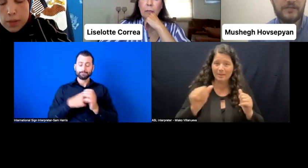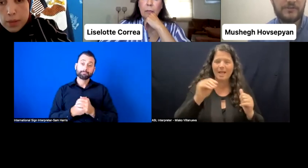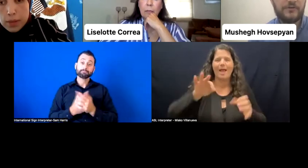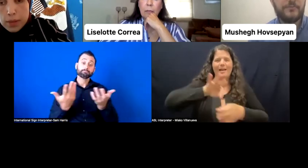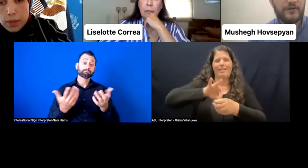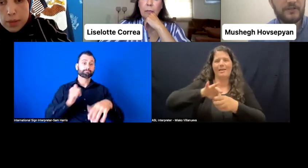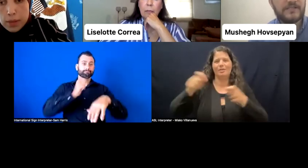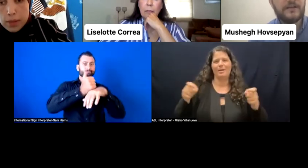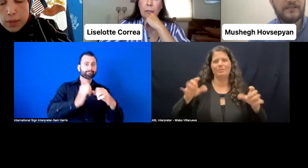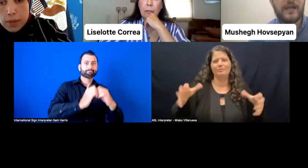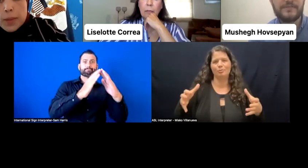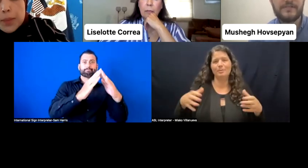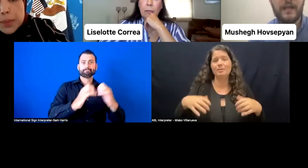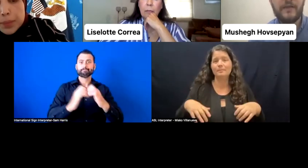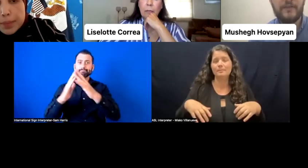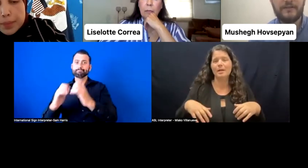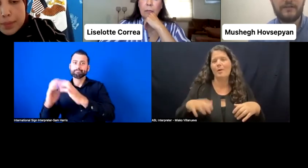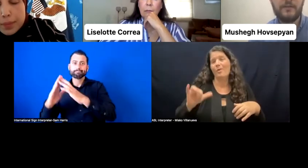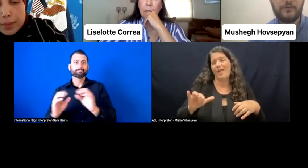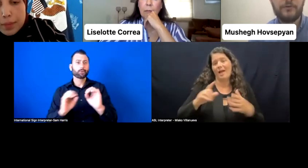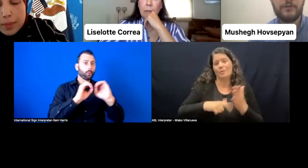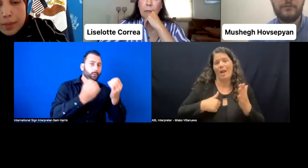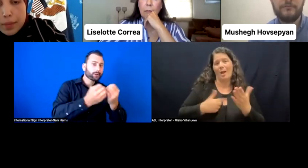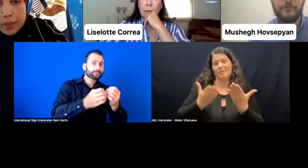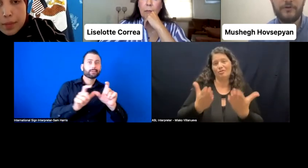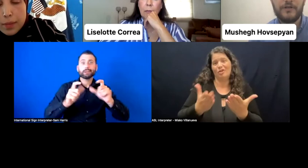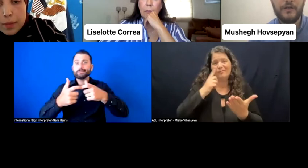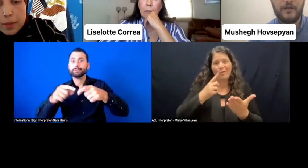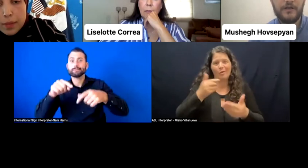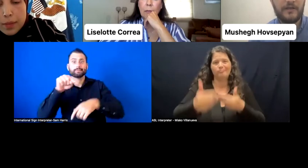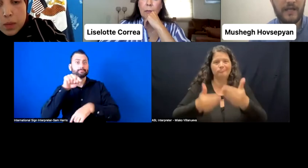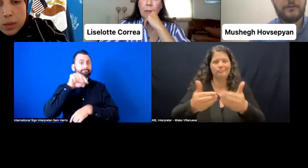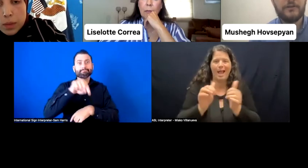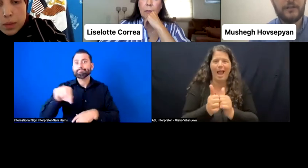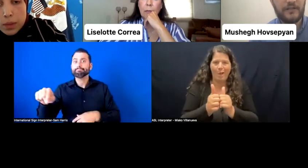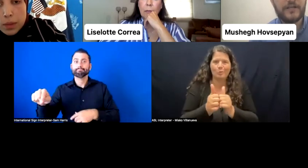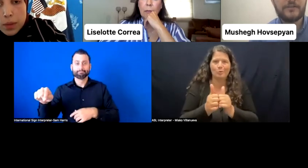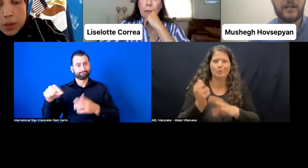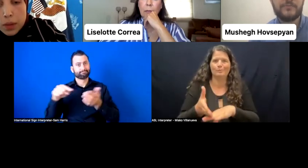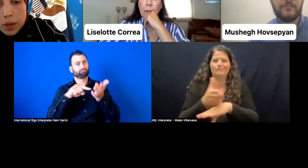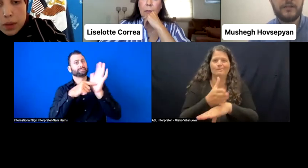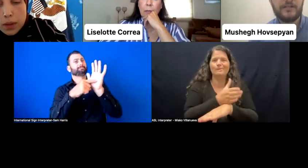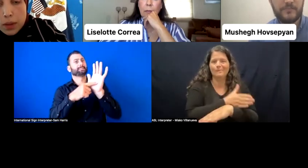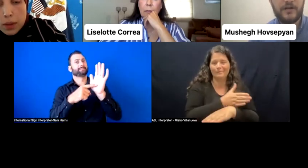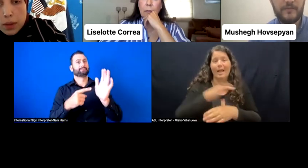So these are the steps that I think that are important for election management bodies, parliaments,